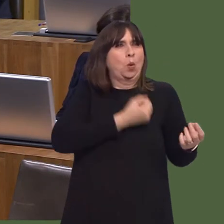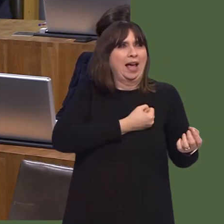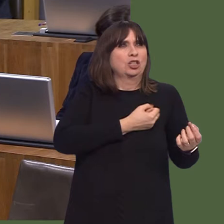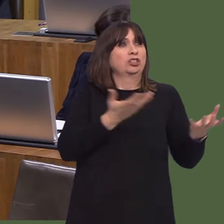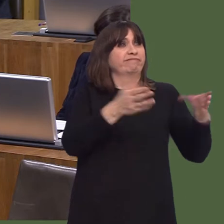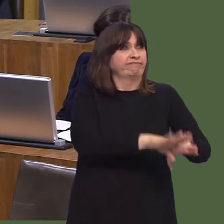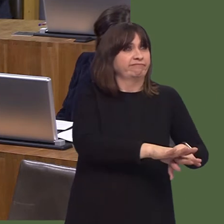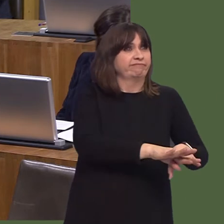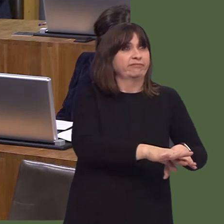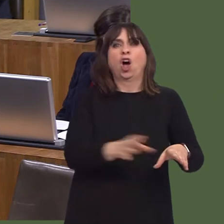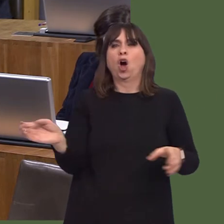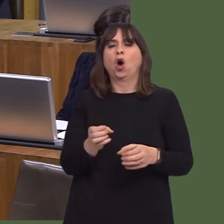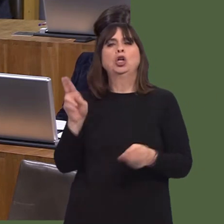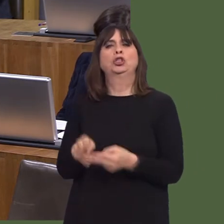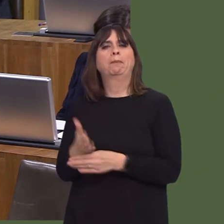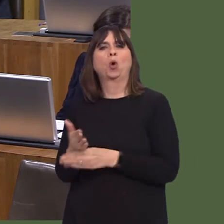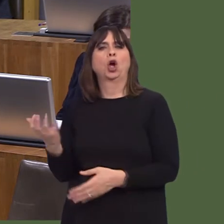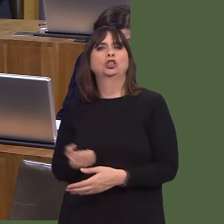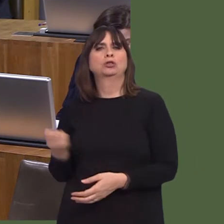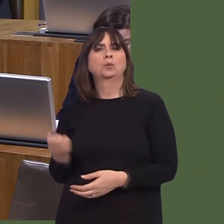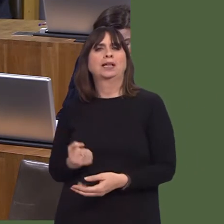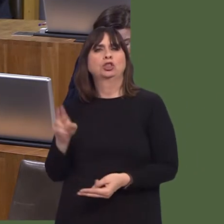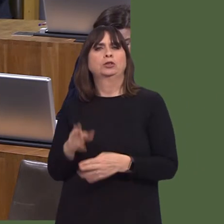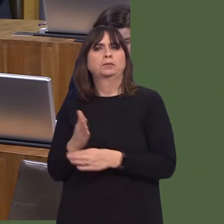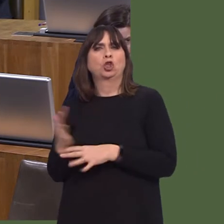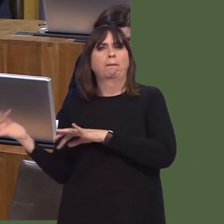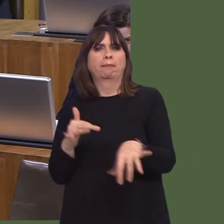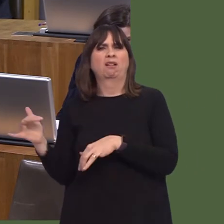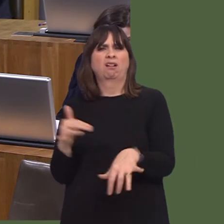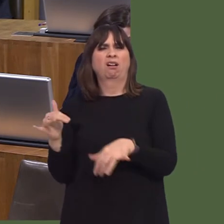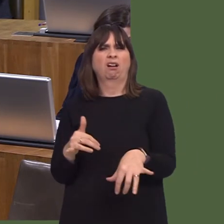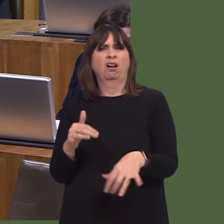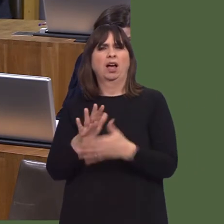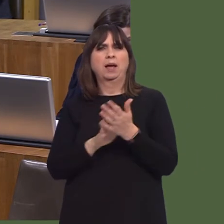What I can say is, I do understand that there are people who now feel, because the contract